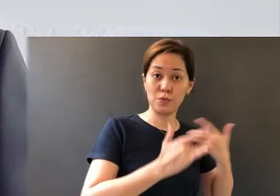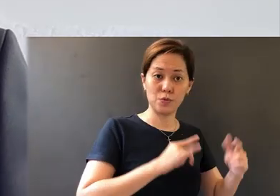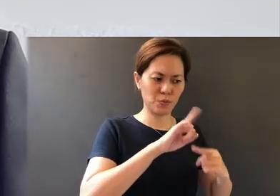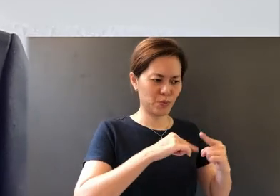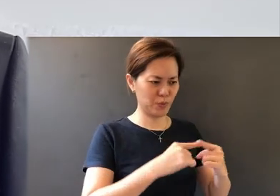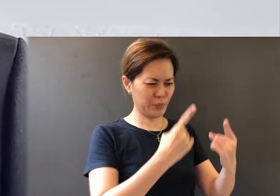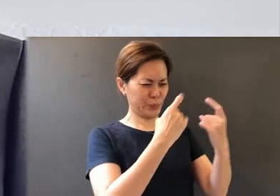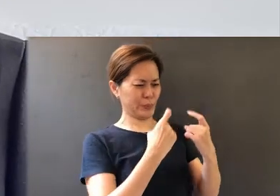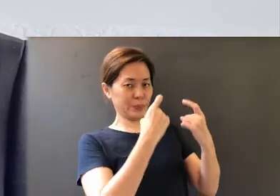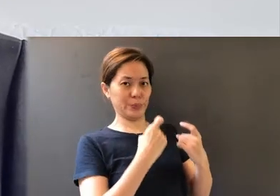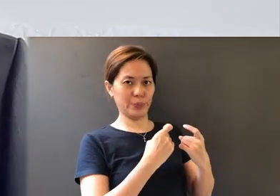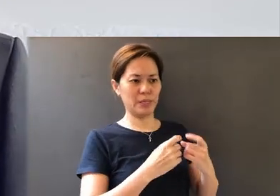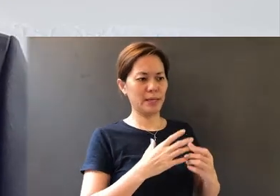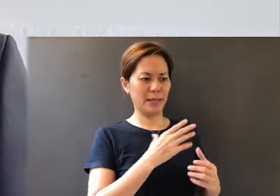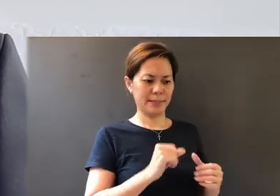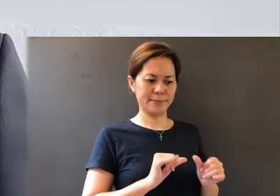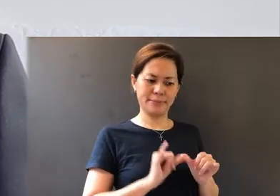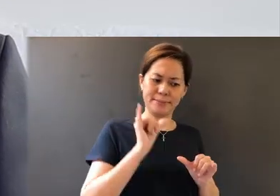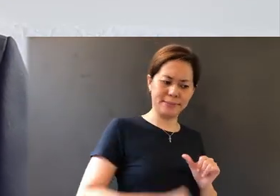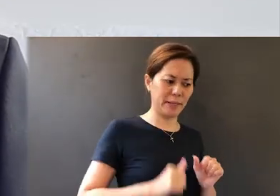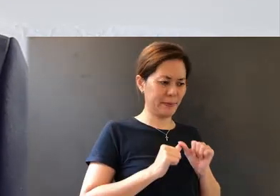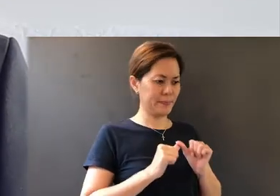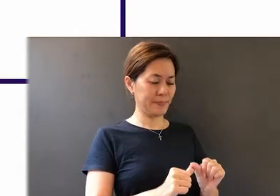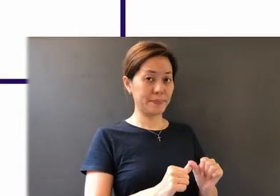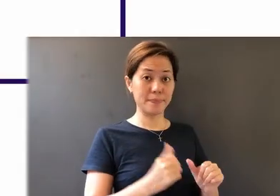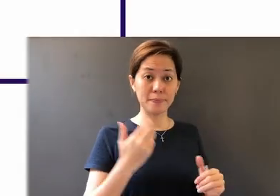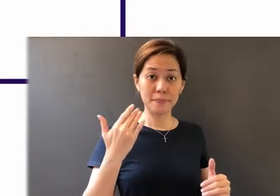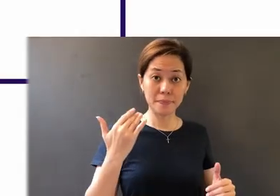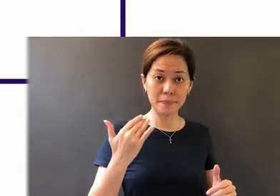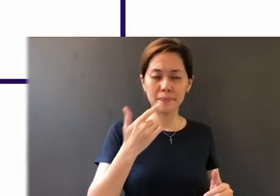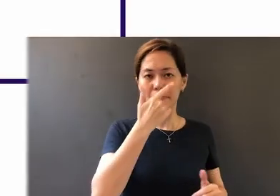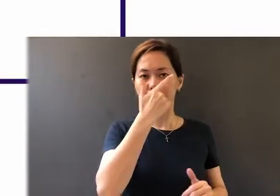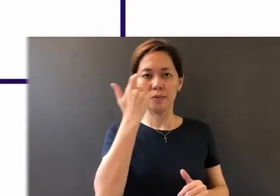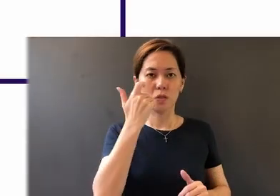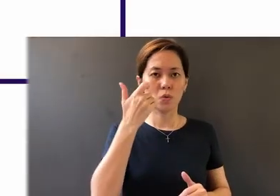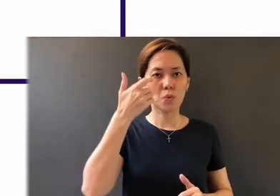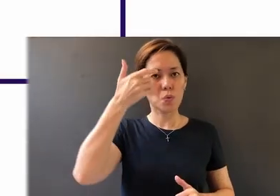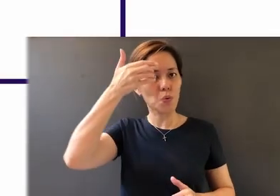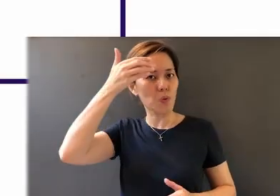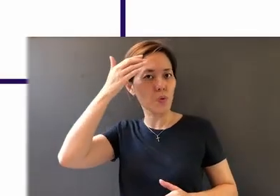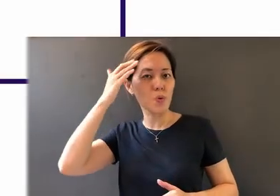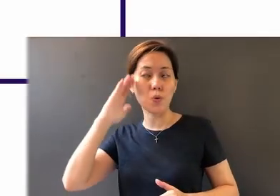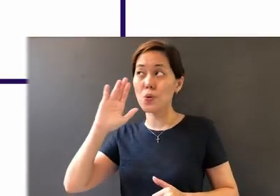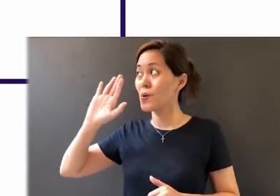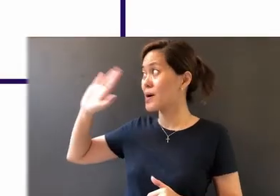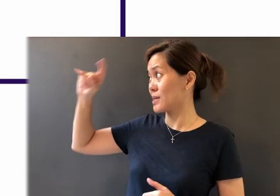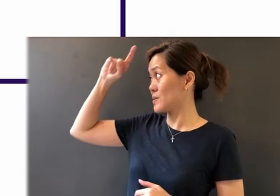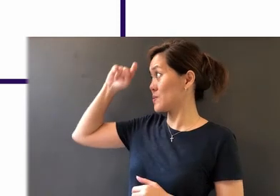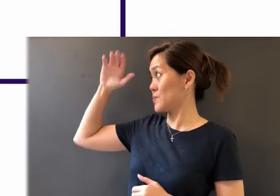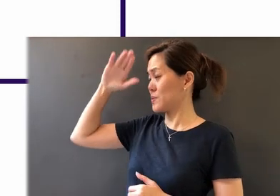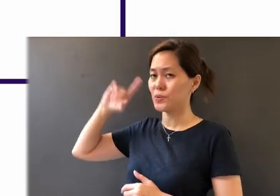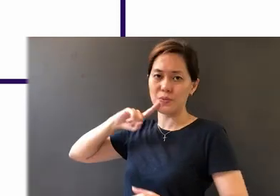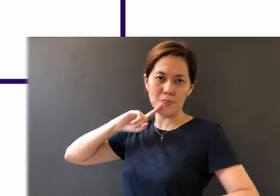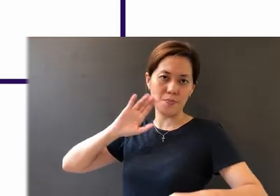and remain steadfast in trial is because God promises us His wisdom, by our prayer